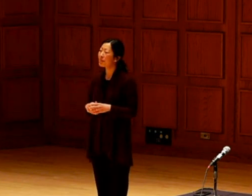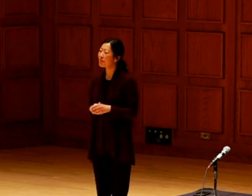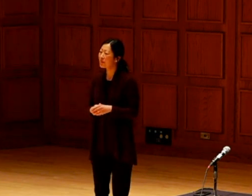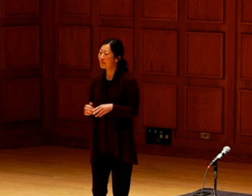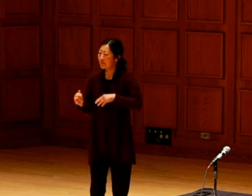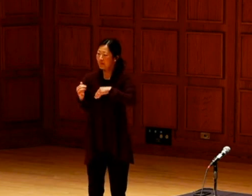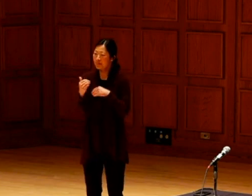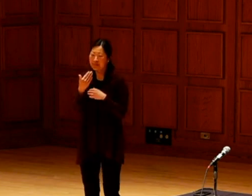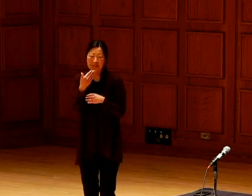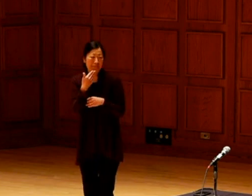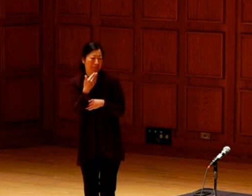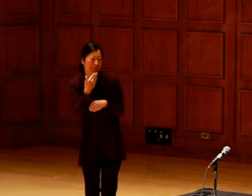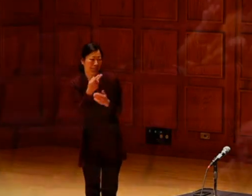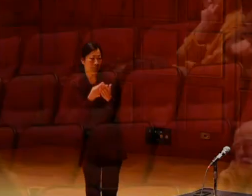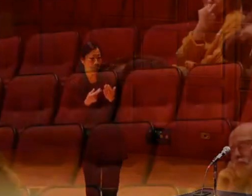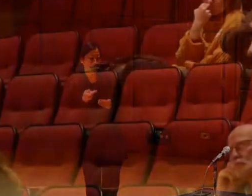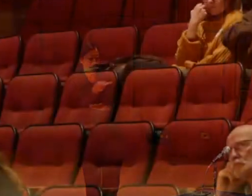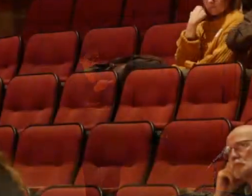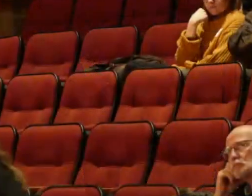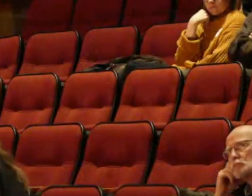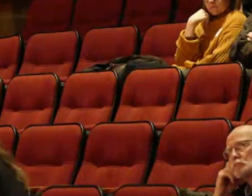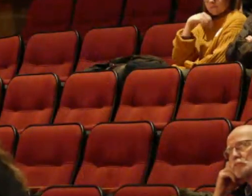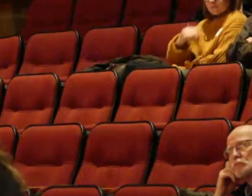Other questions?